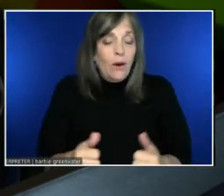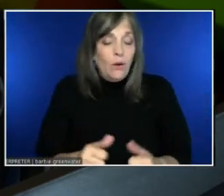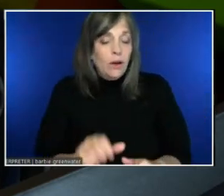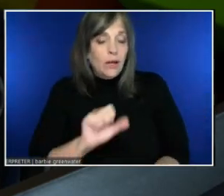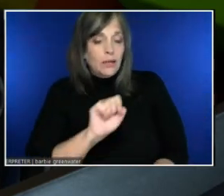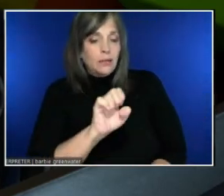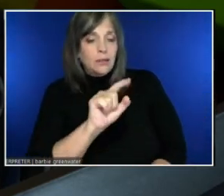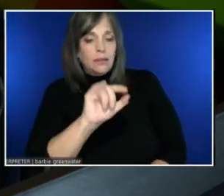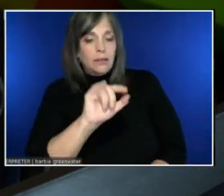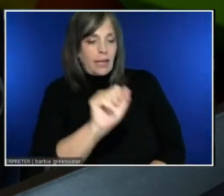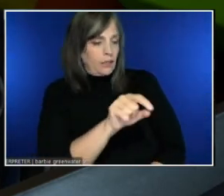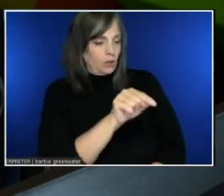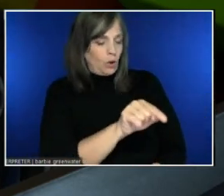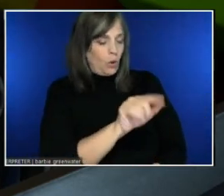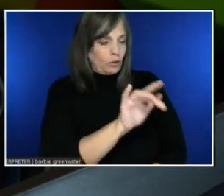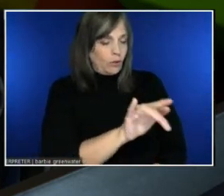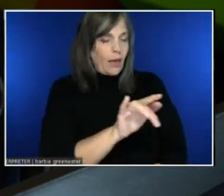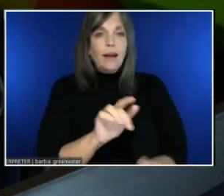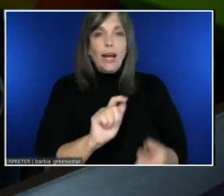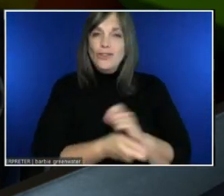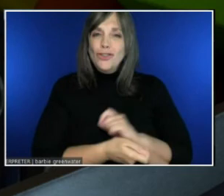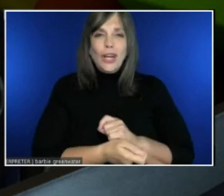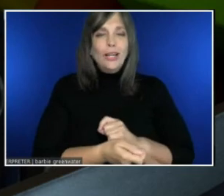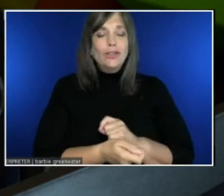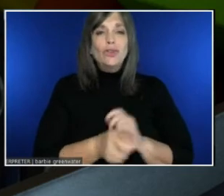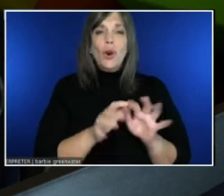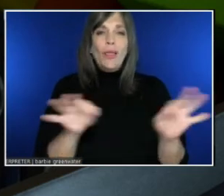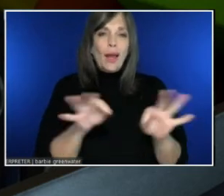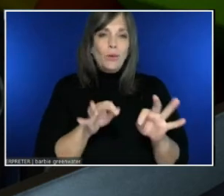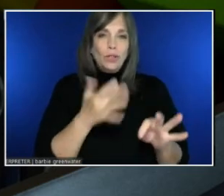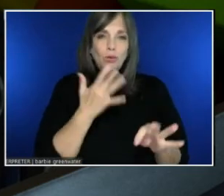your language preference...